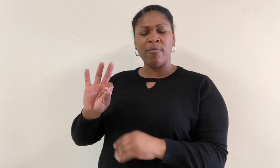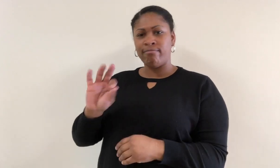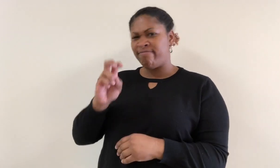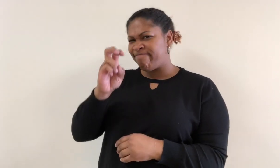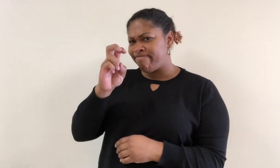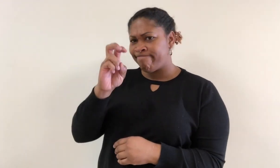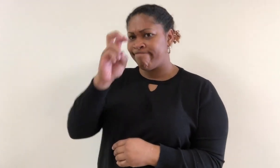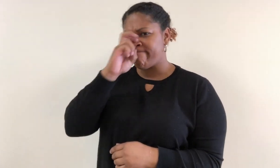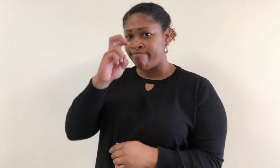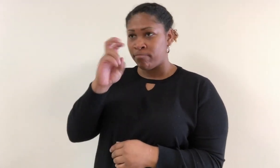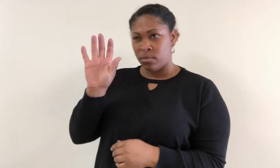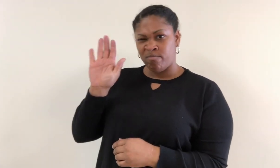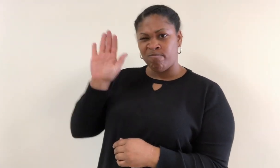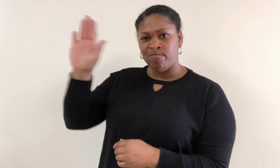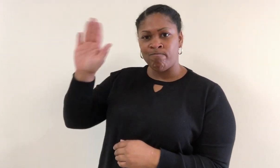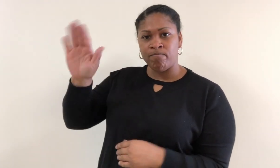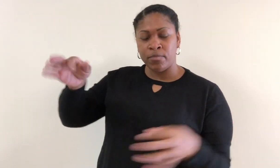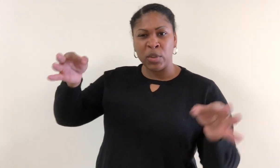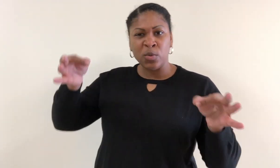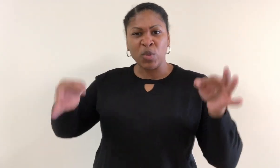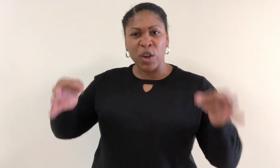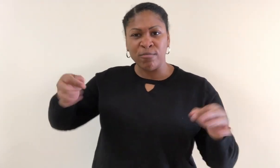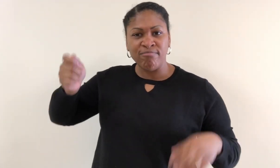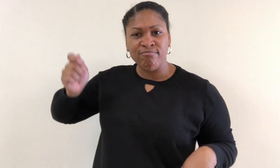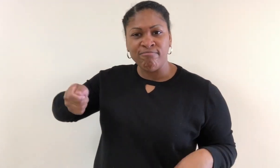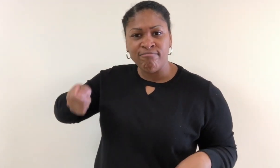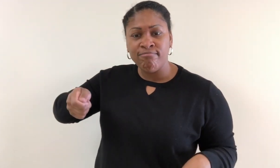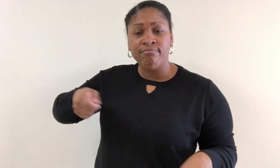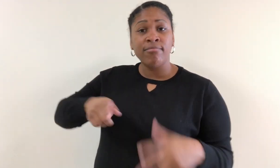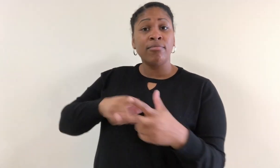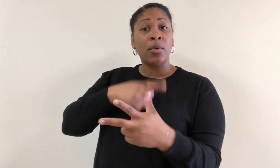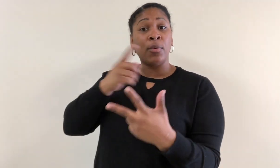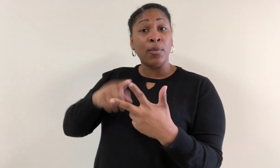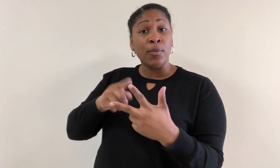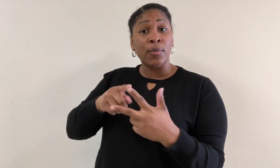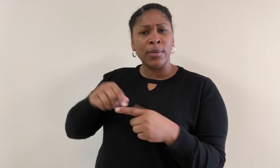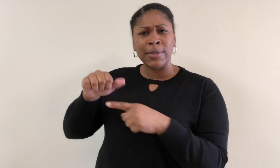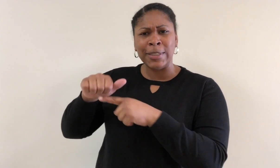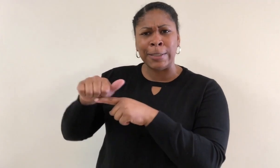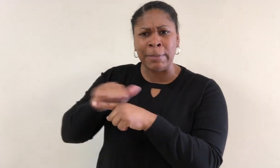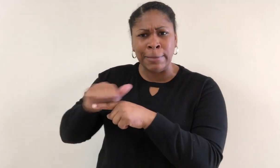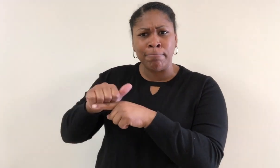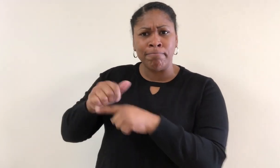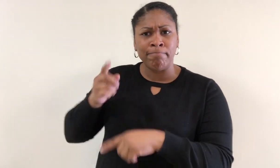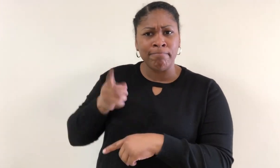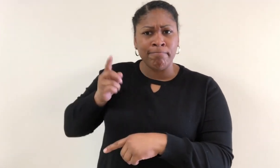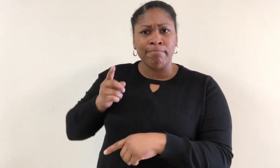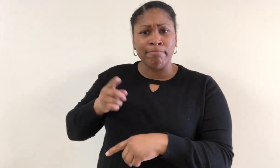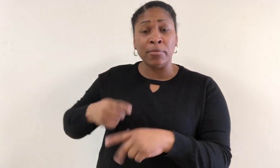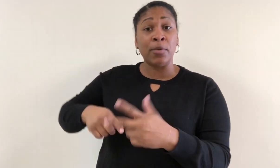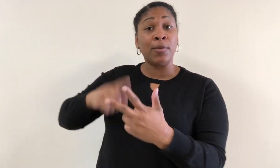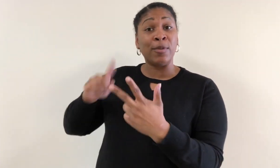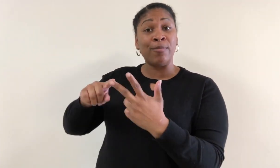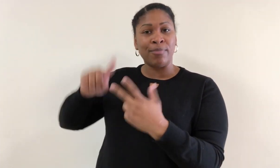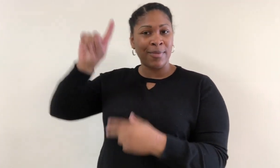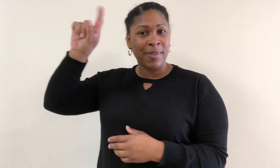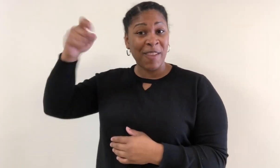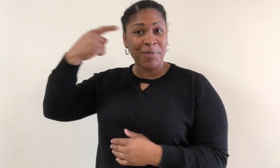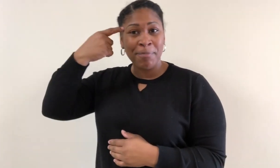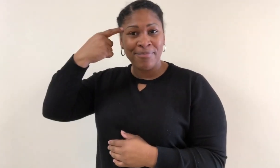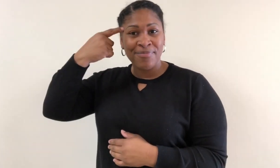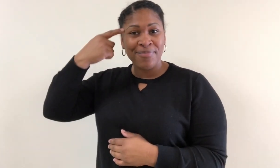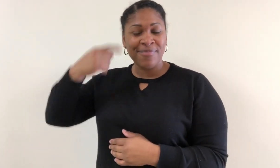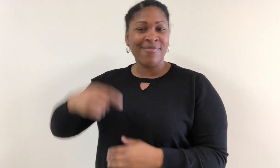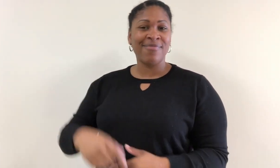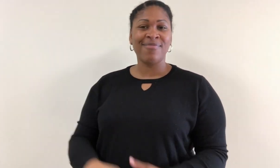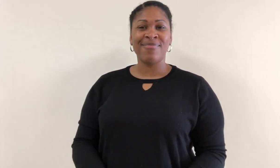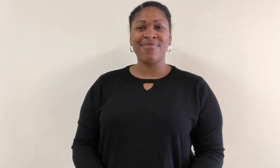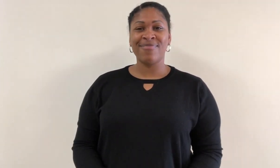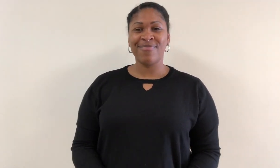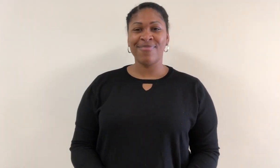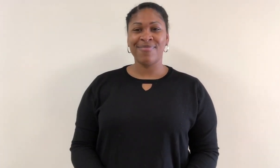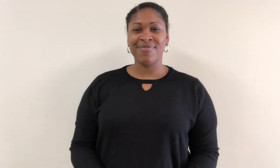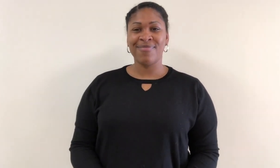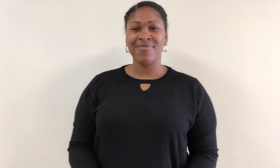In a manner that is strict in judgment, discipline or government.